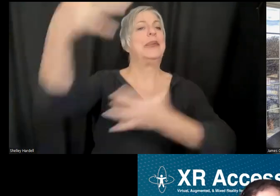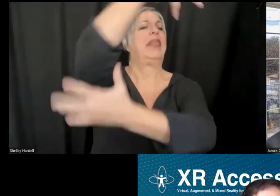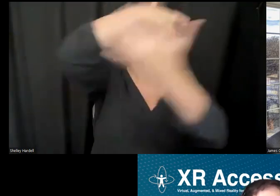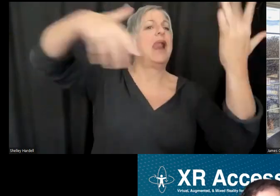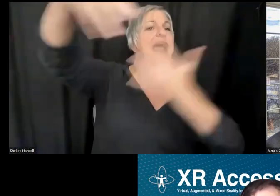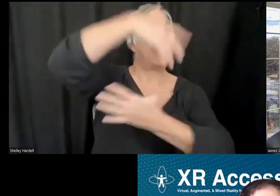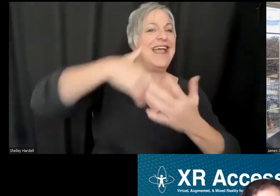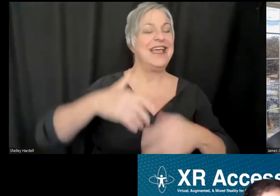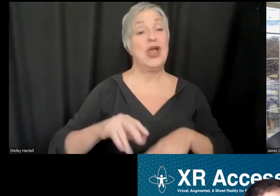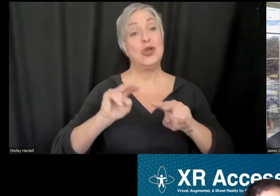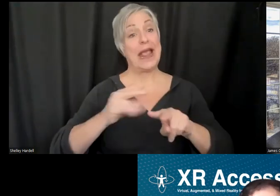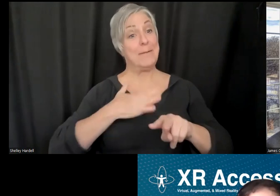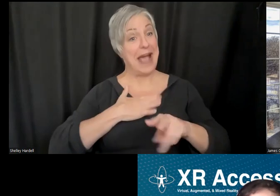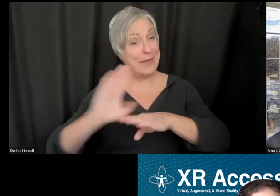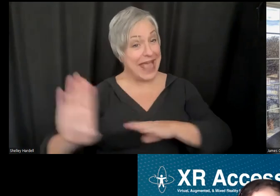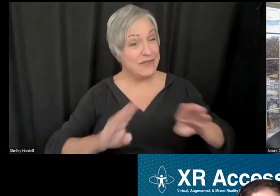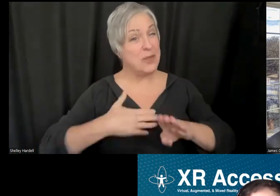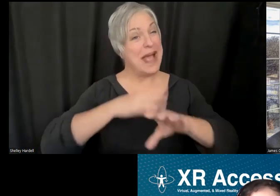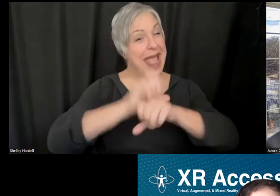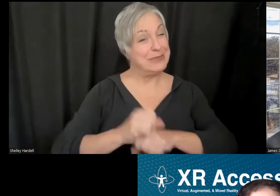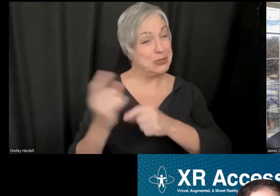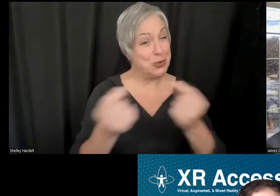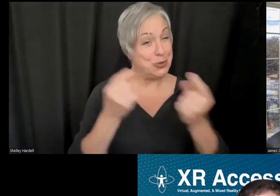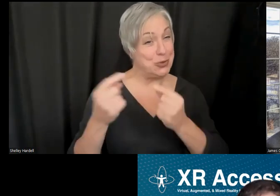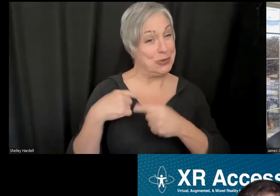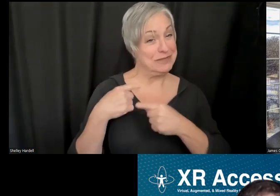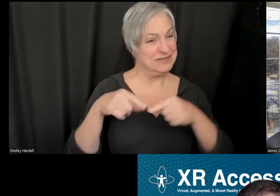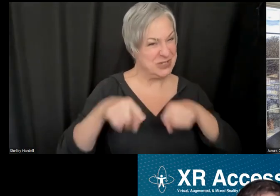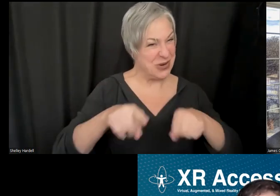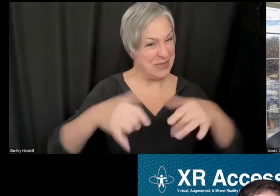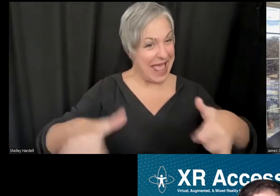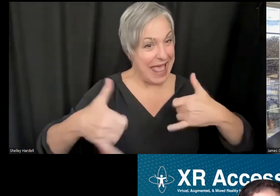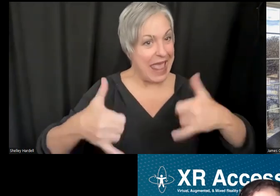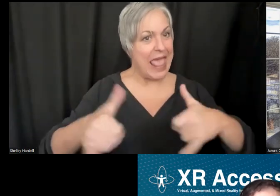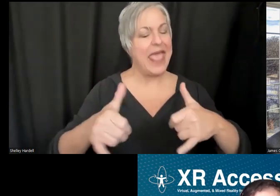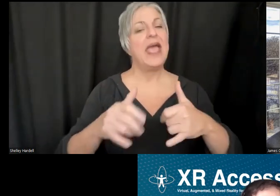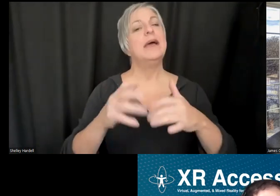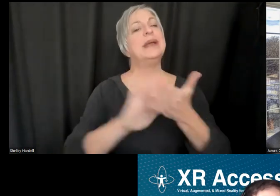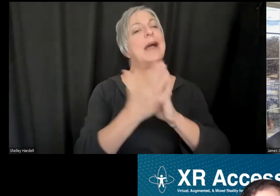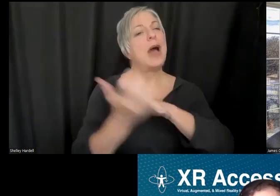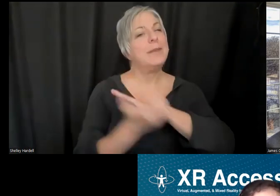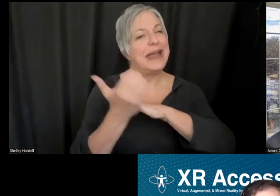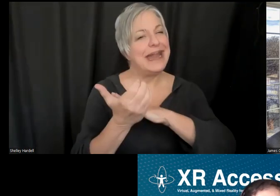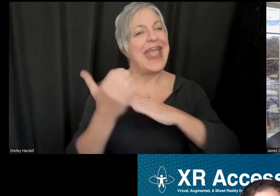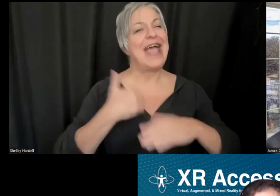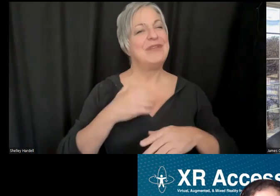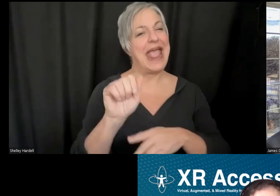the past and trying to capture that an automated. I think having those AI companions to help manage this in an